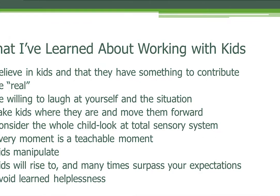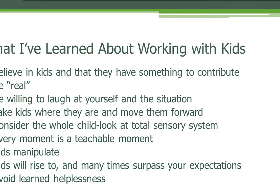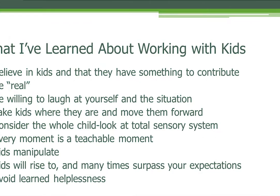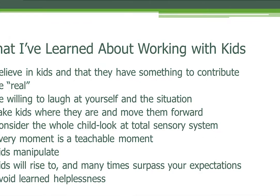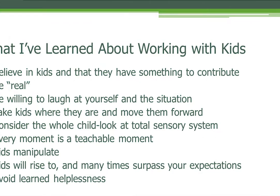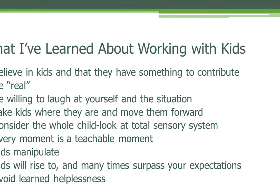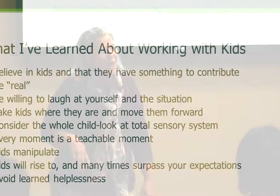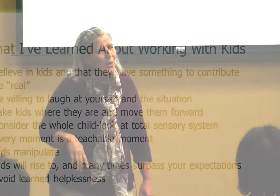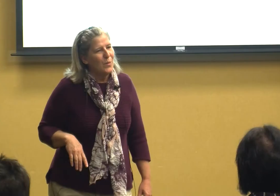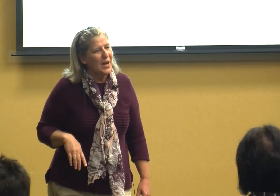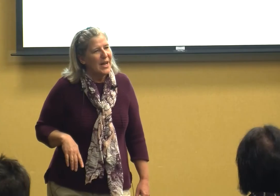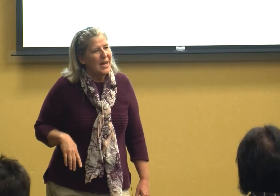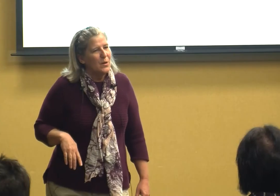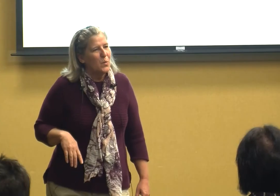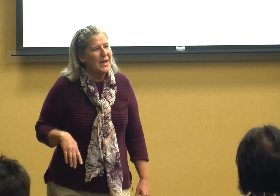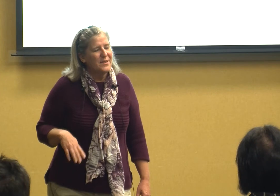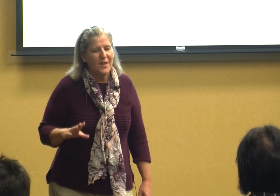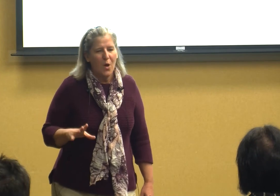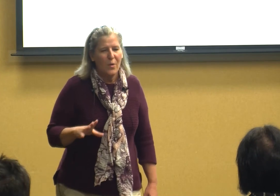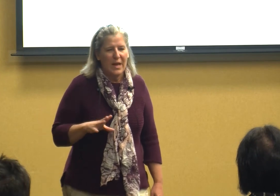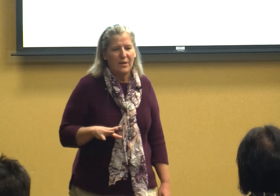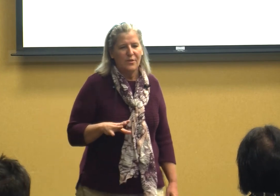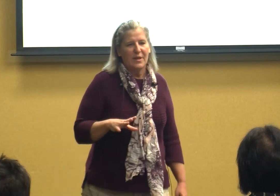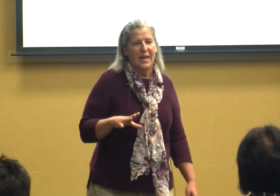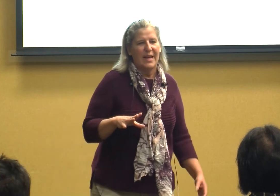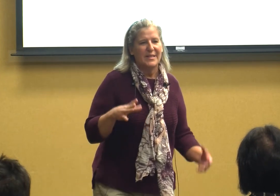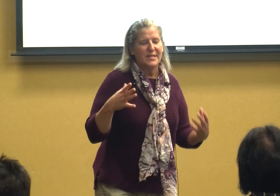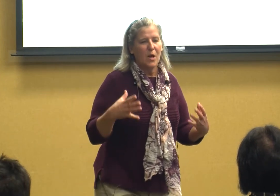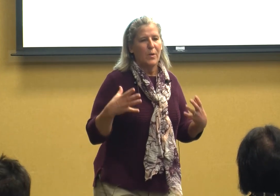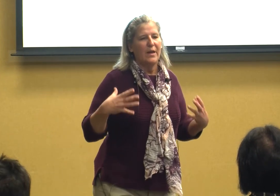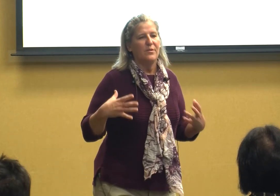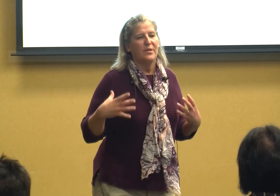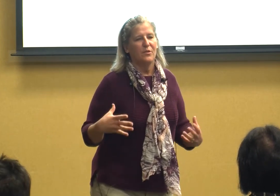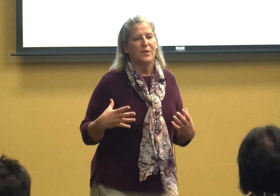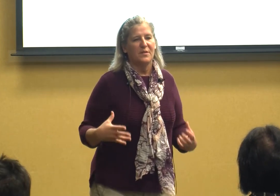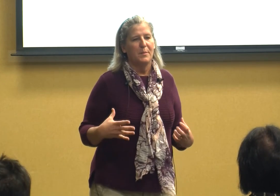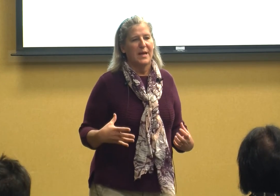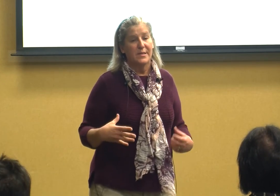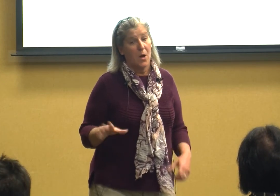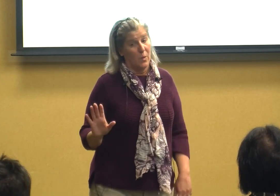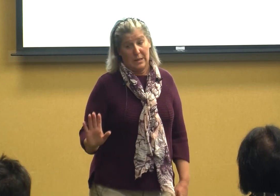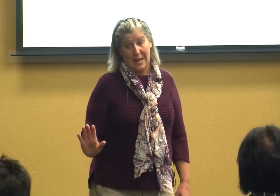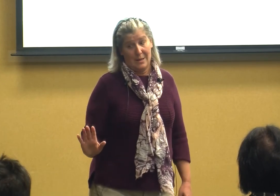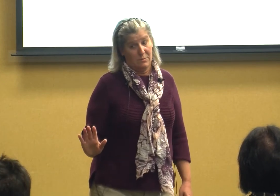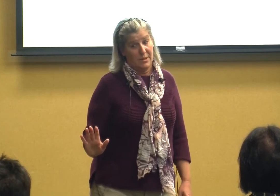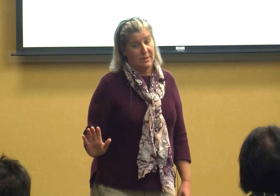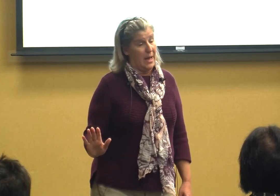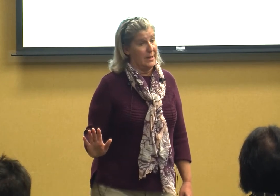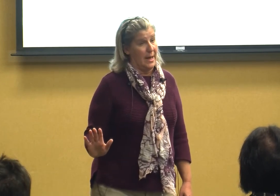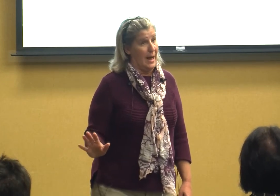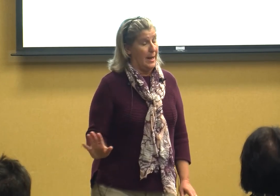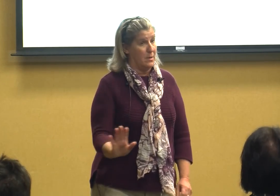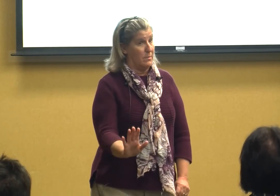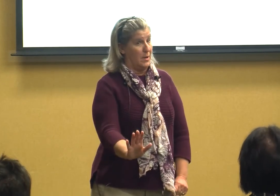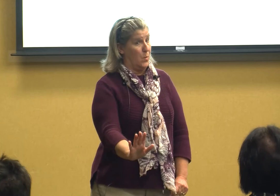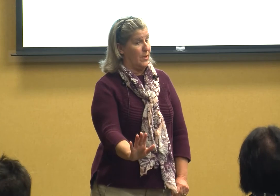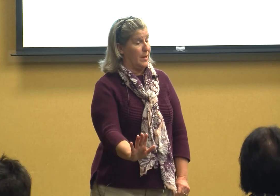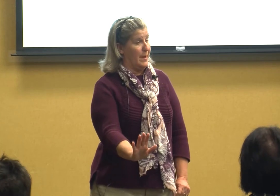you know we so easily it's so easy to dismiss oh well I don't do that I don't know anything about